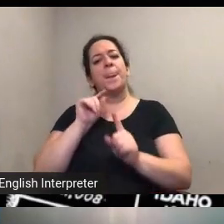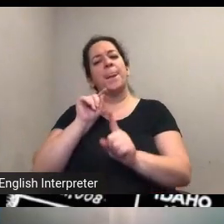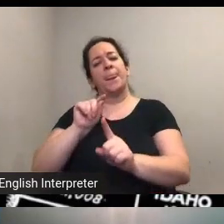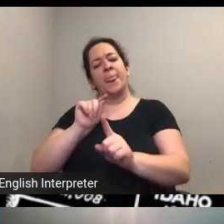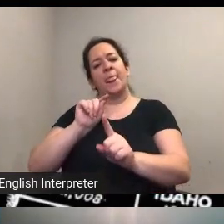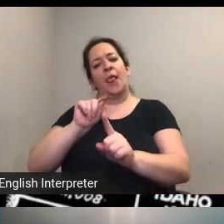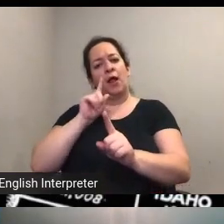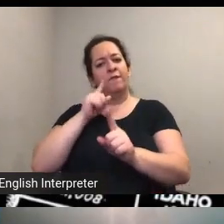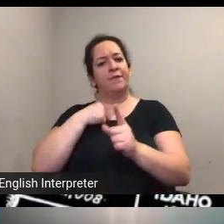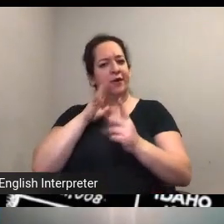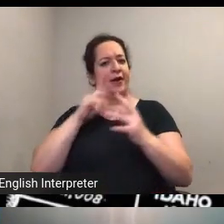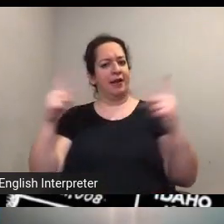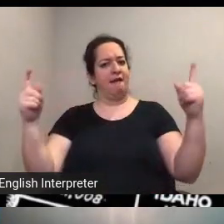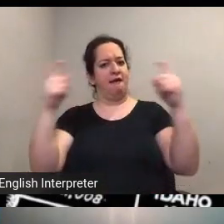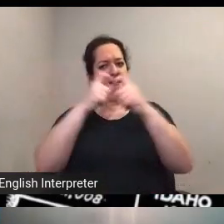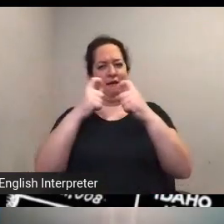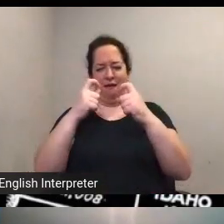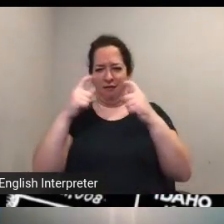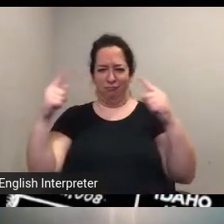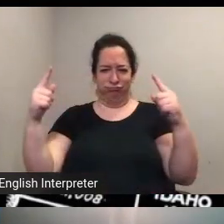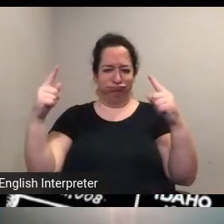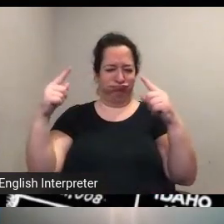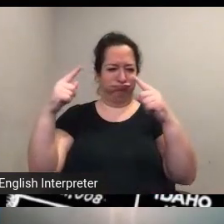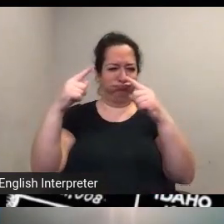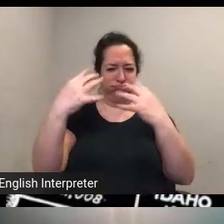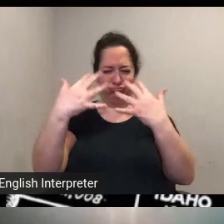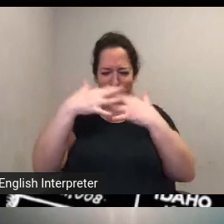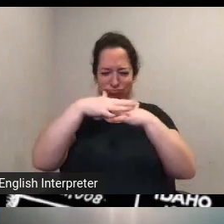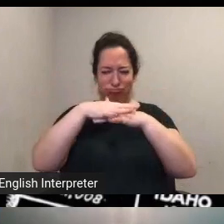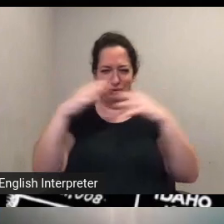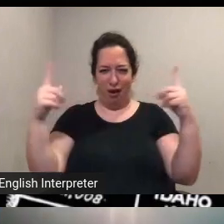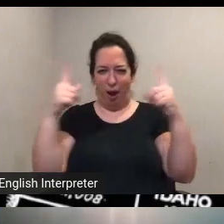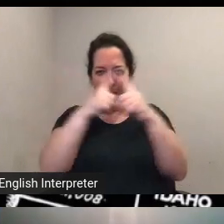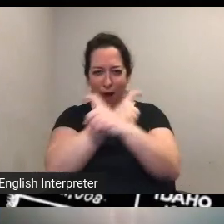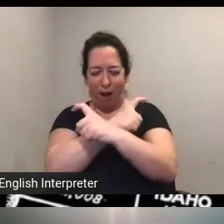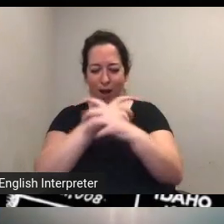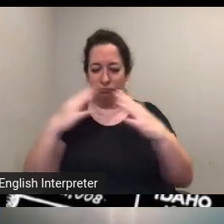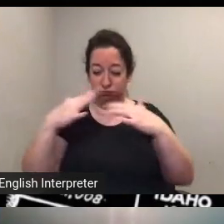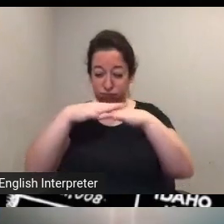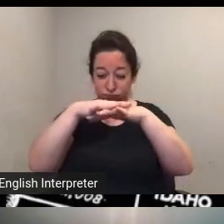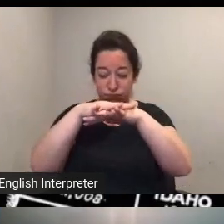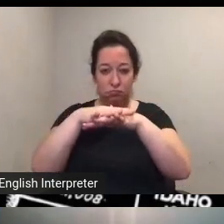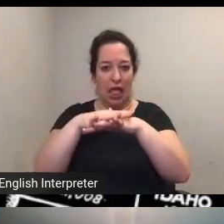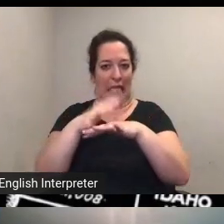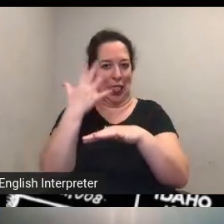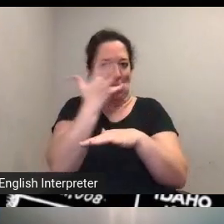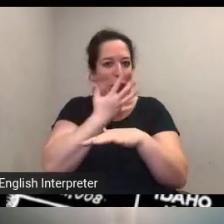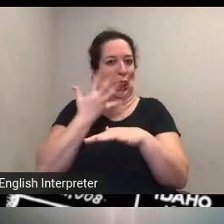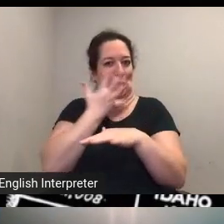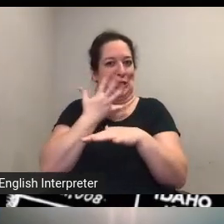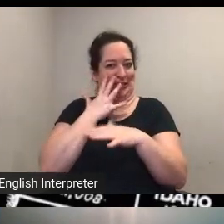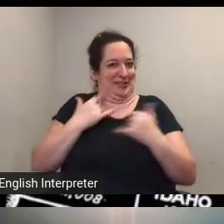overlapping way um that looks to me anyway very contemporary even though we're talking mostly about the 19th